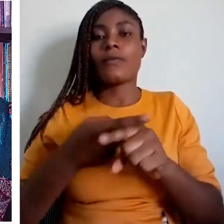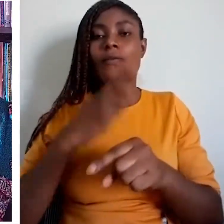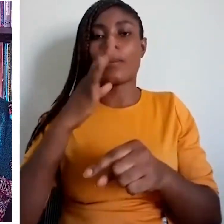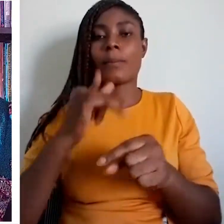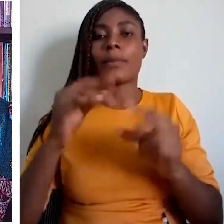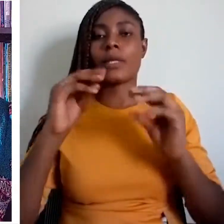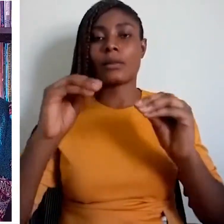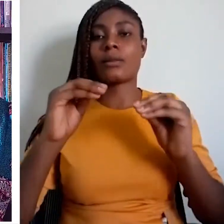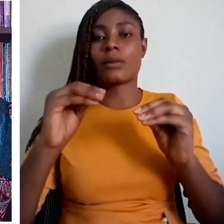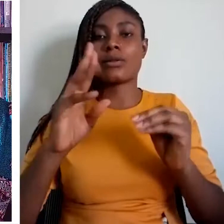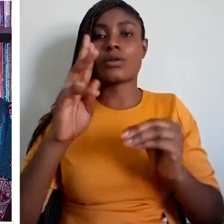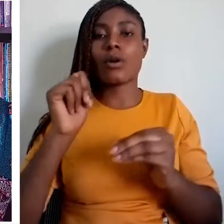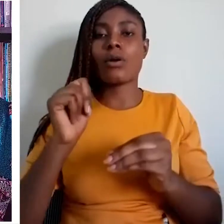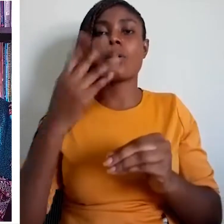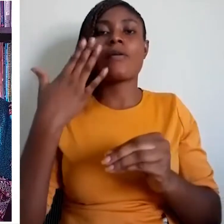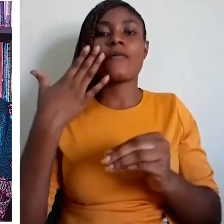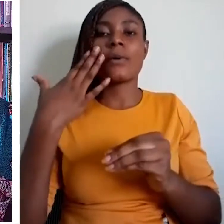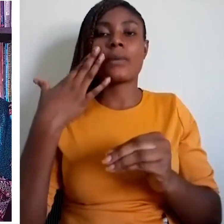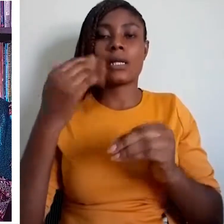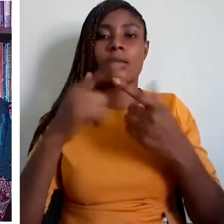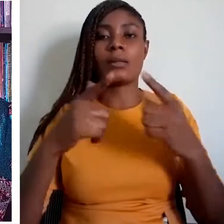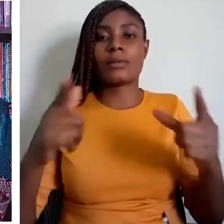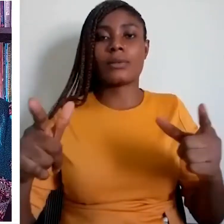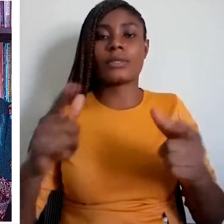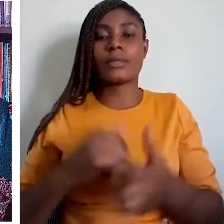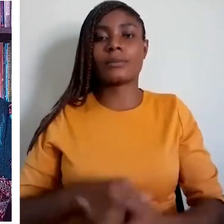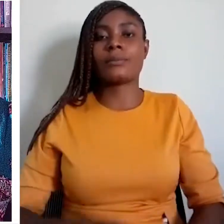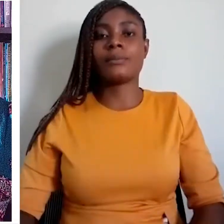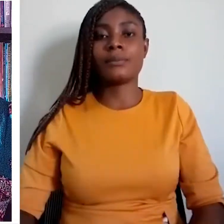It is sometimes referred to as a trade language.